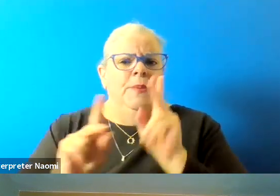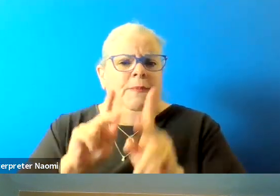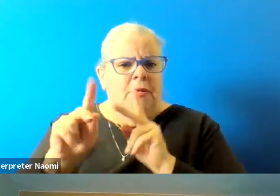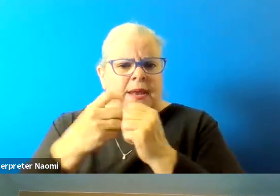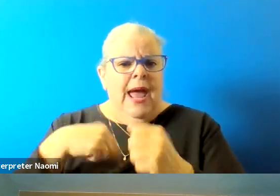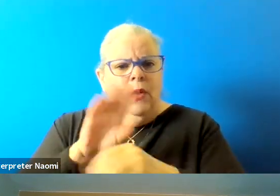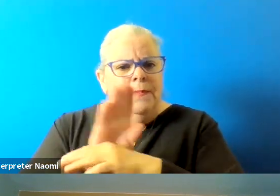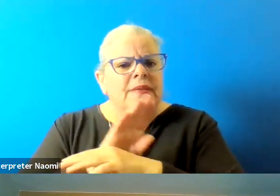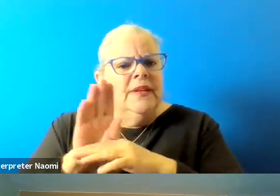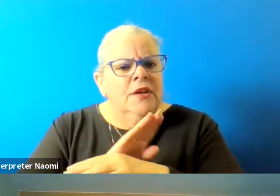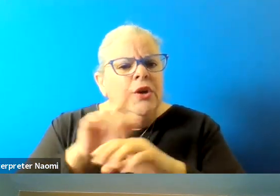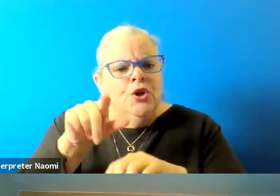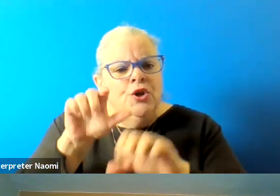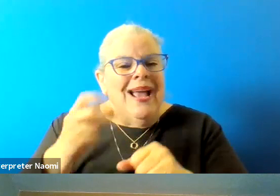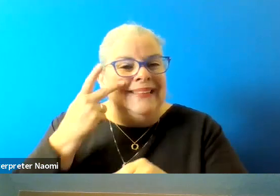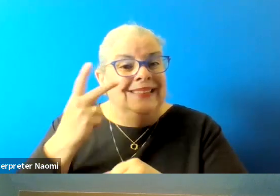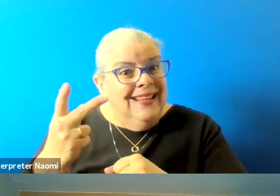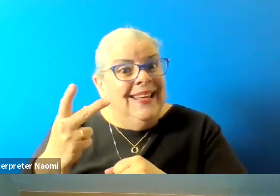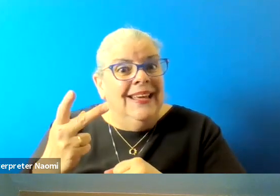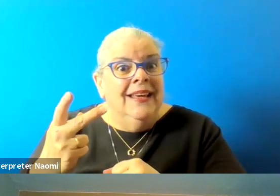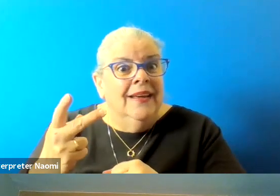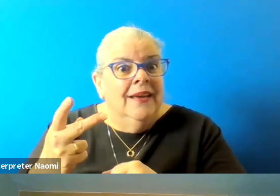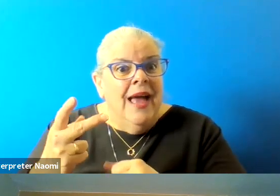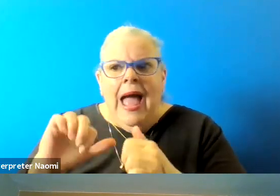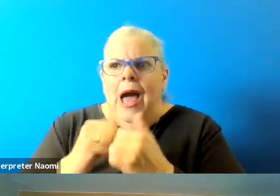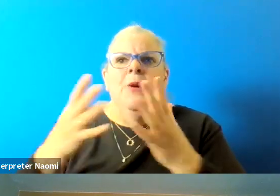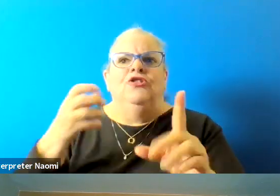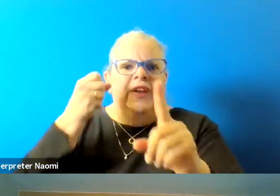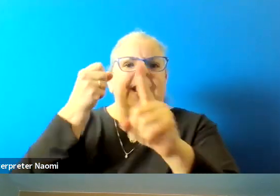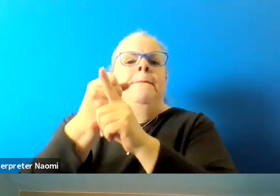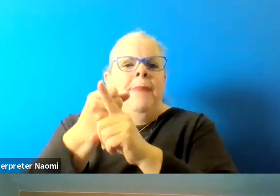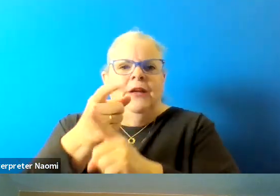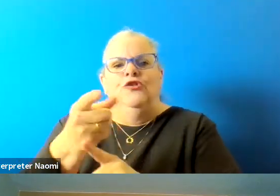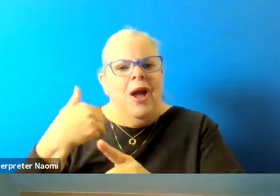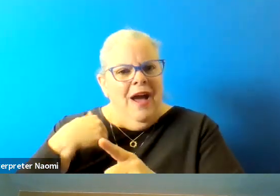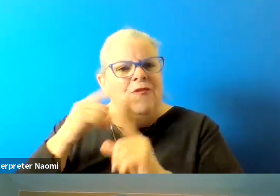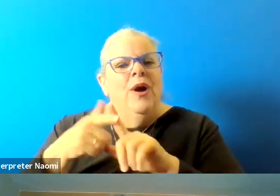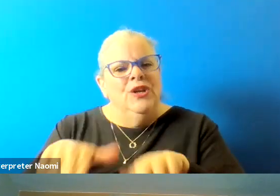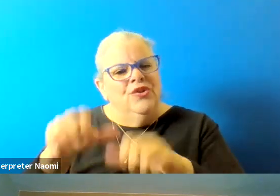you can see just how much of an impact you have by just taking the extra consideration.